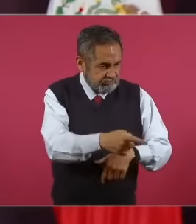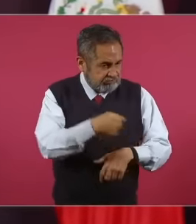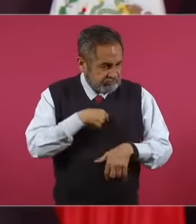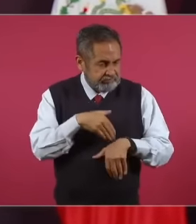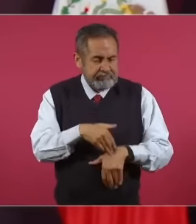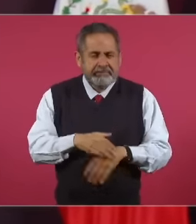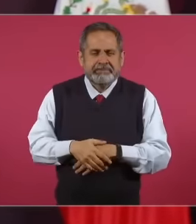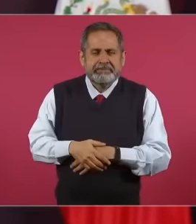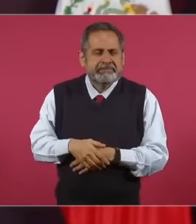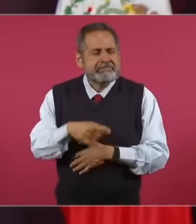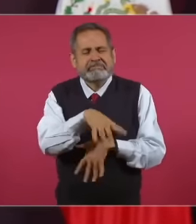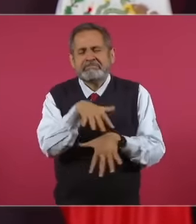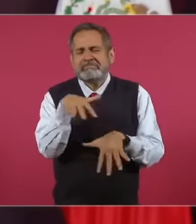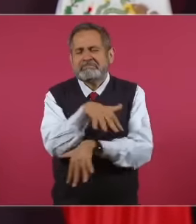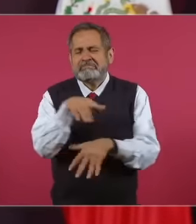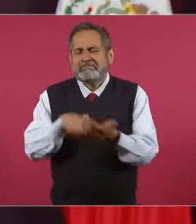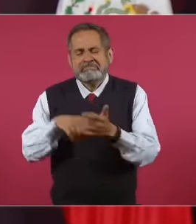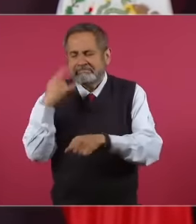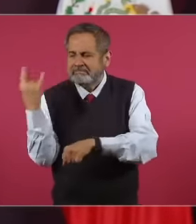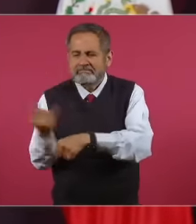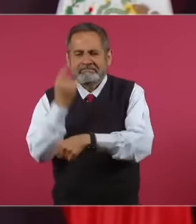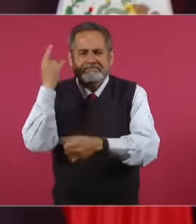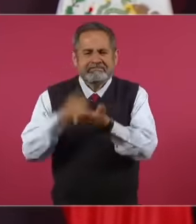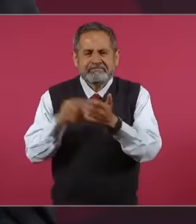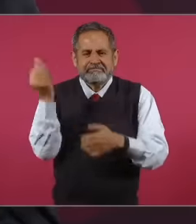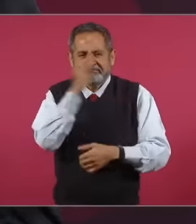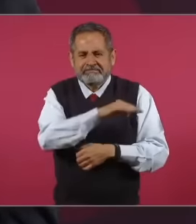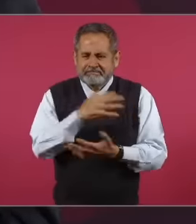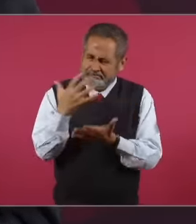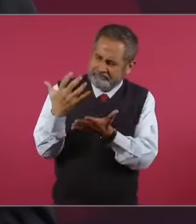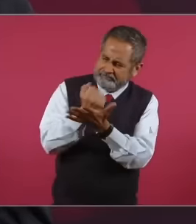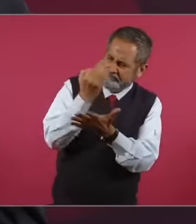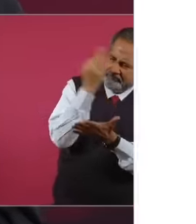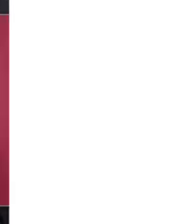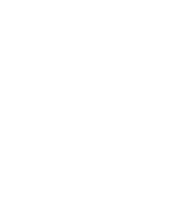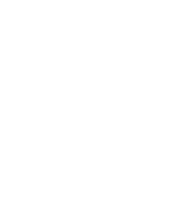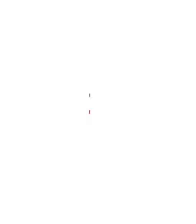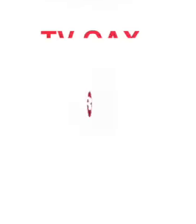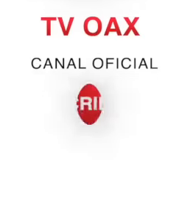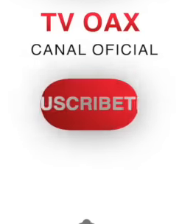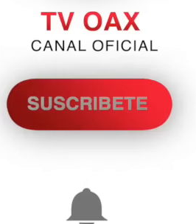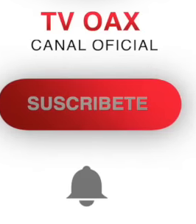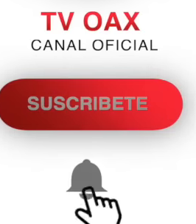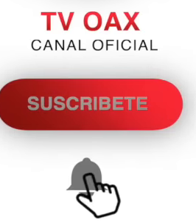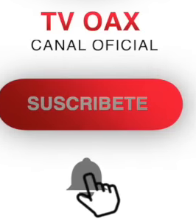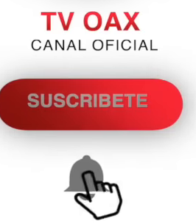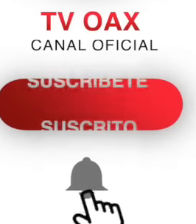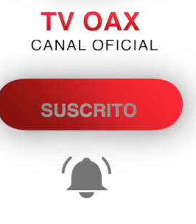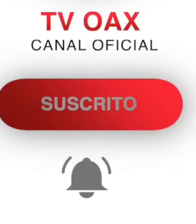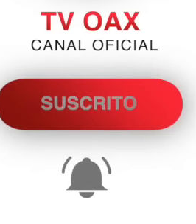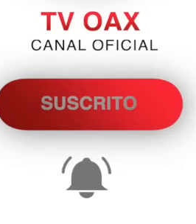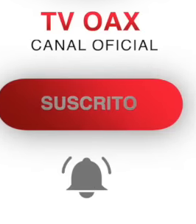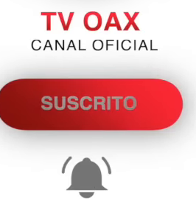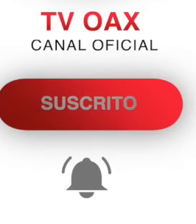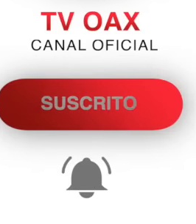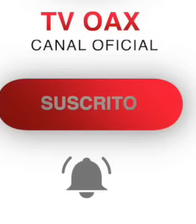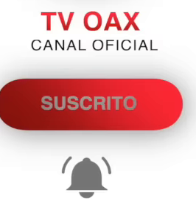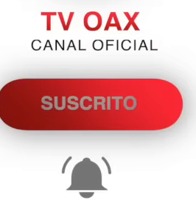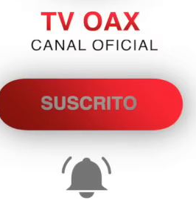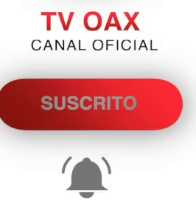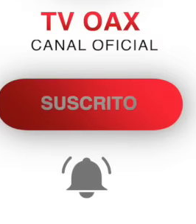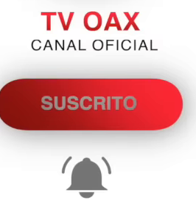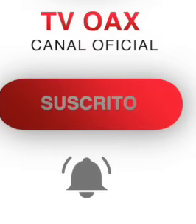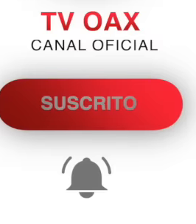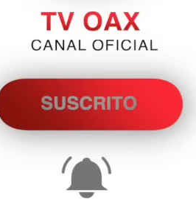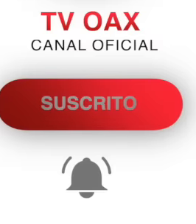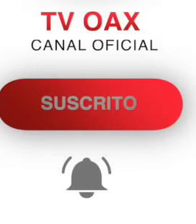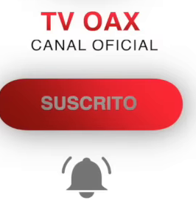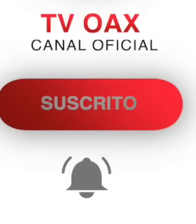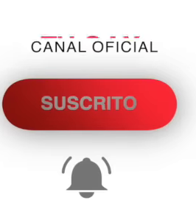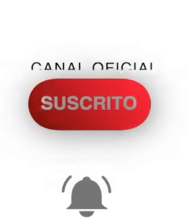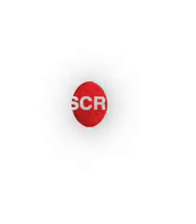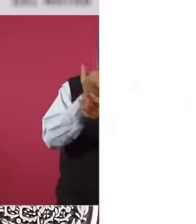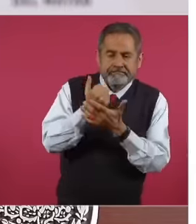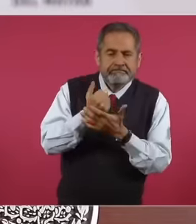pyrrhic triumph or as Juárez would say The Triumph of the reaction is morally impossible,